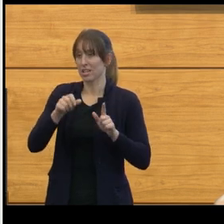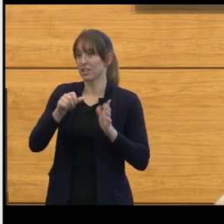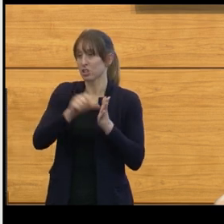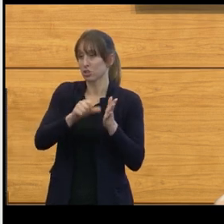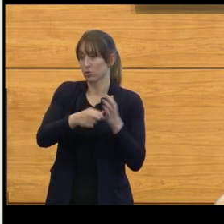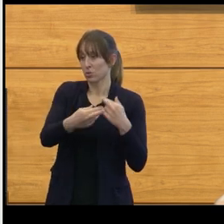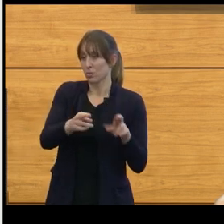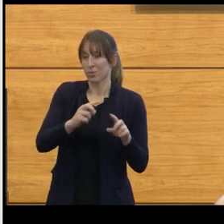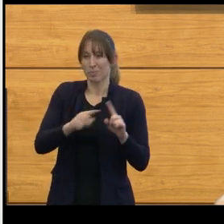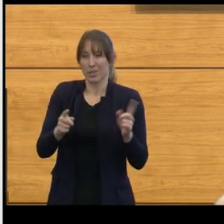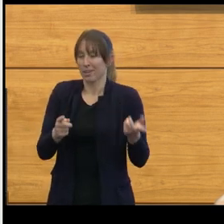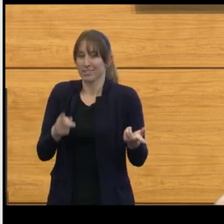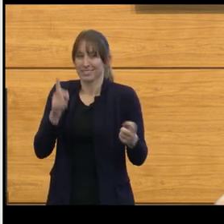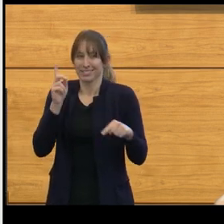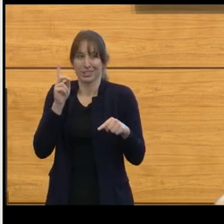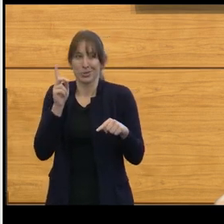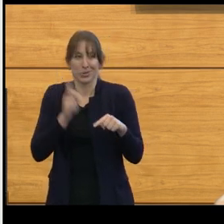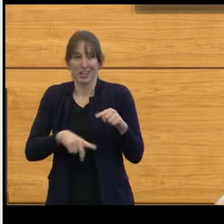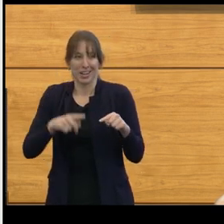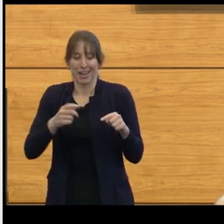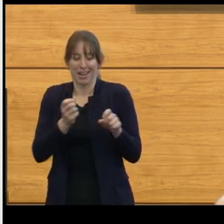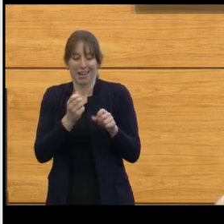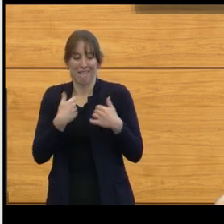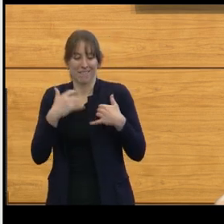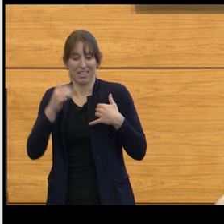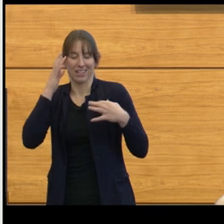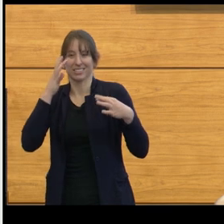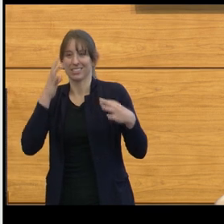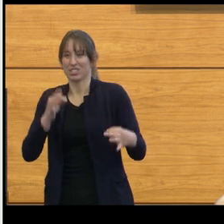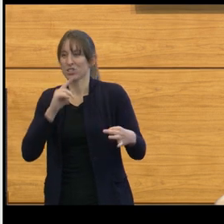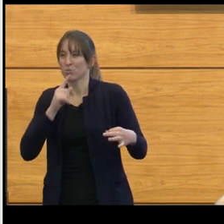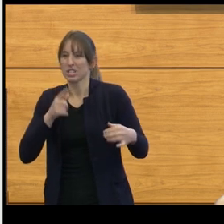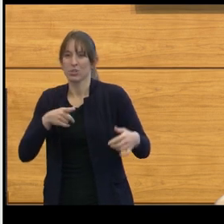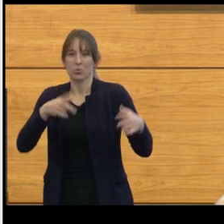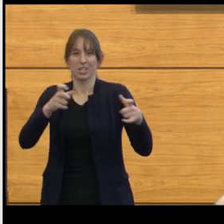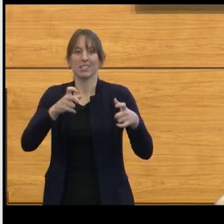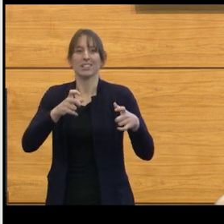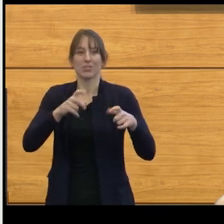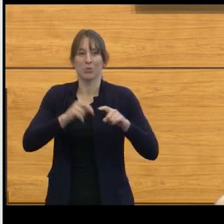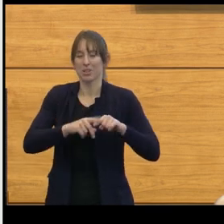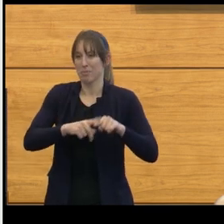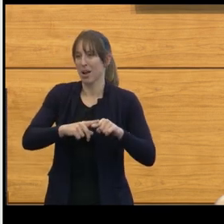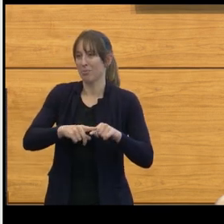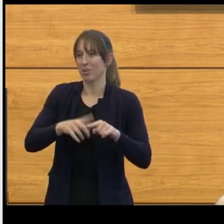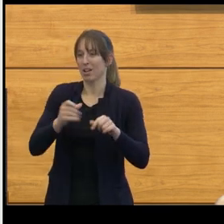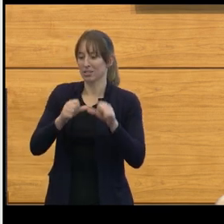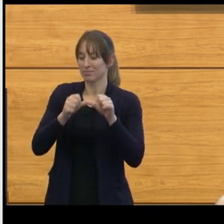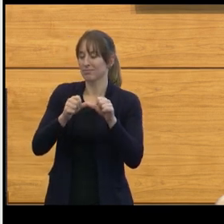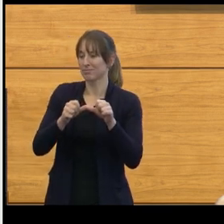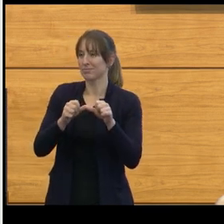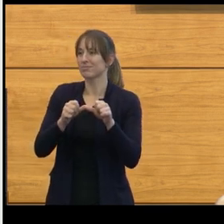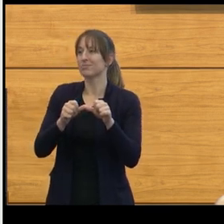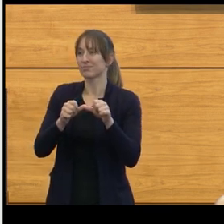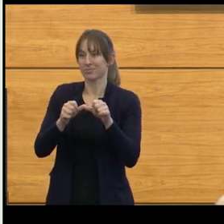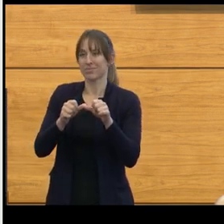to make that assessment quickly, reliably, and consistently to give us a better chance of resecting tumors.